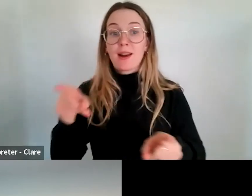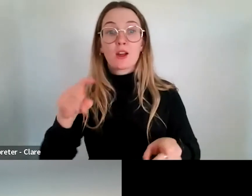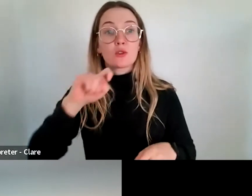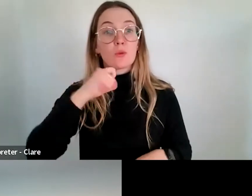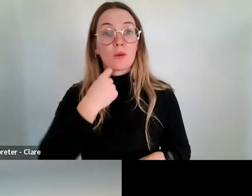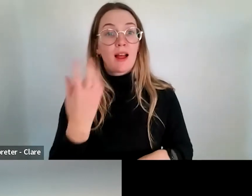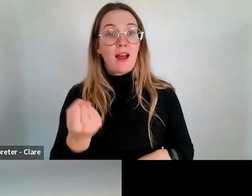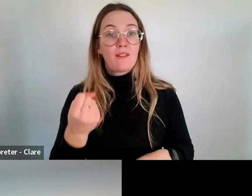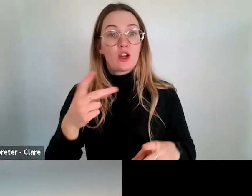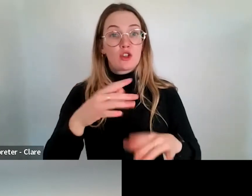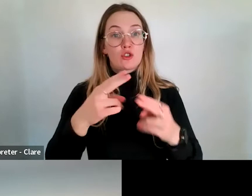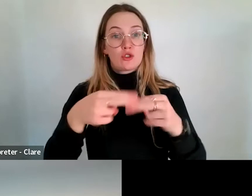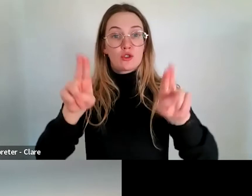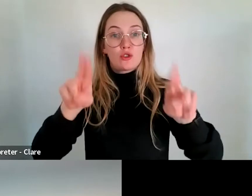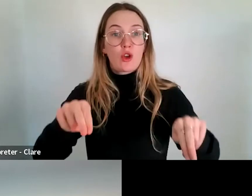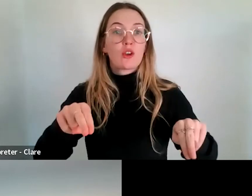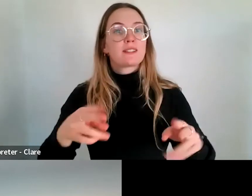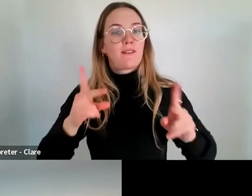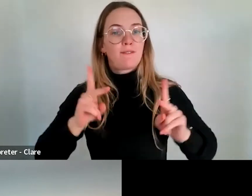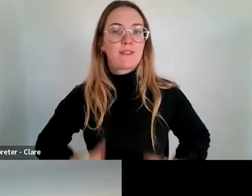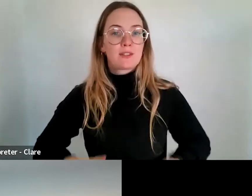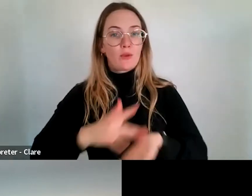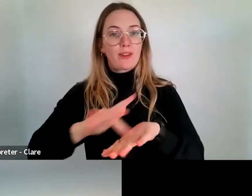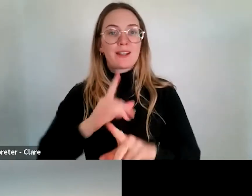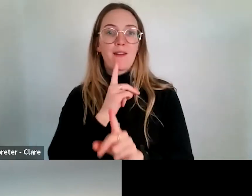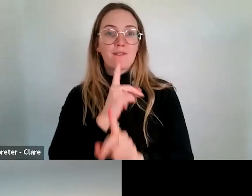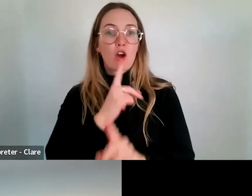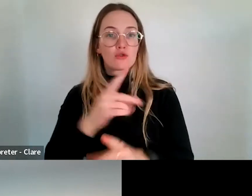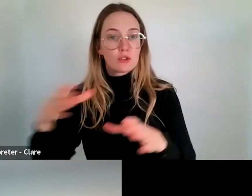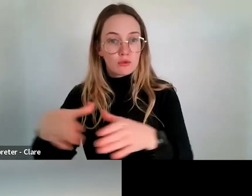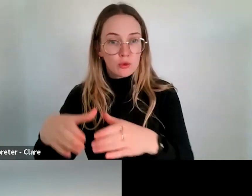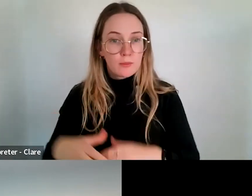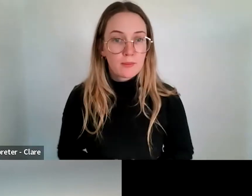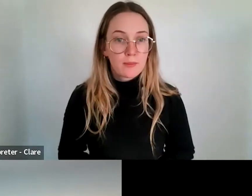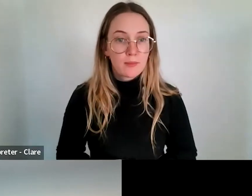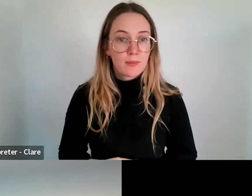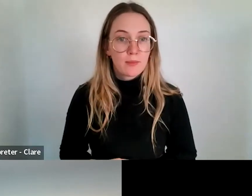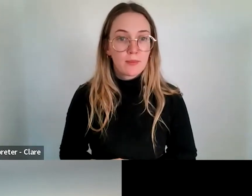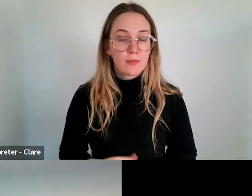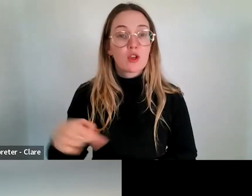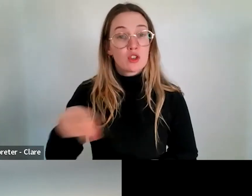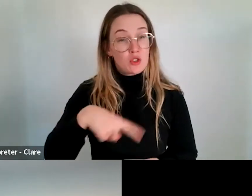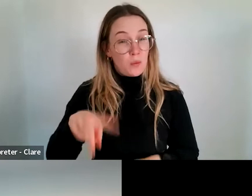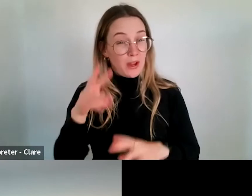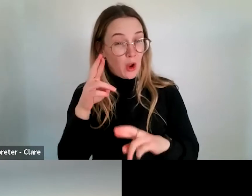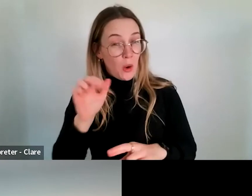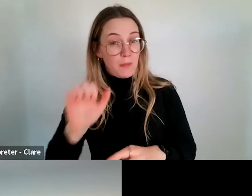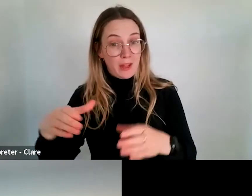circus or physical theatre advisory group. We hope that group will, alongside sector consultation, that